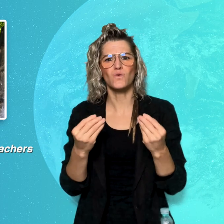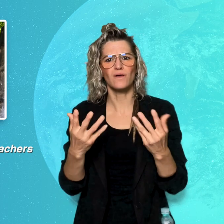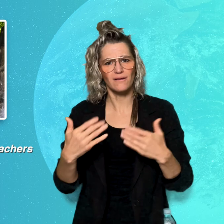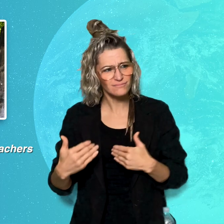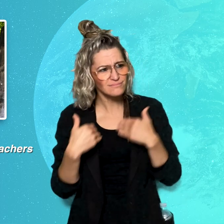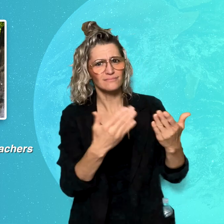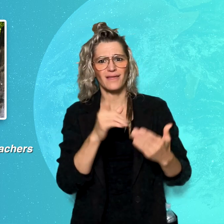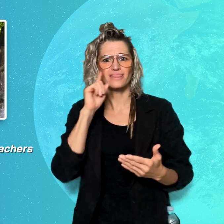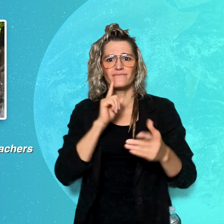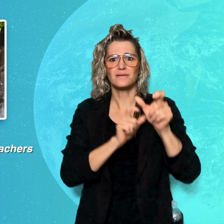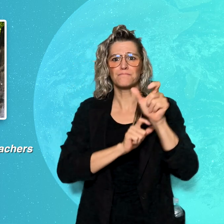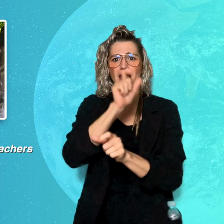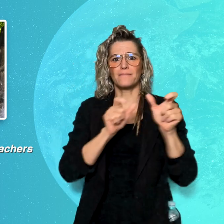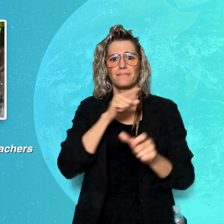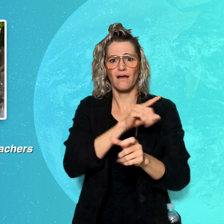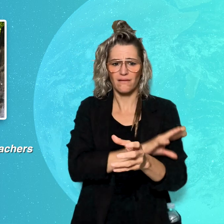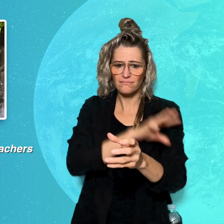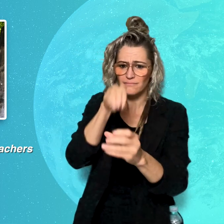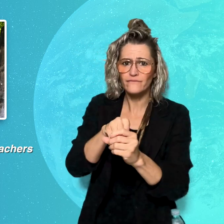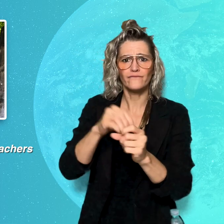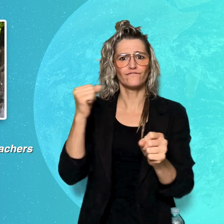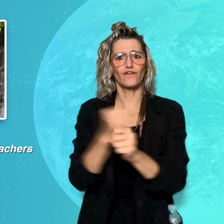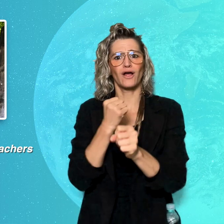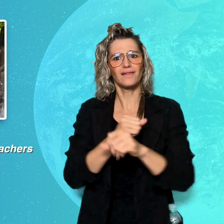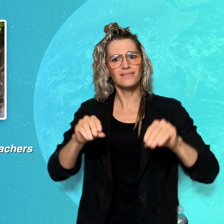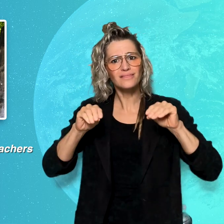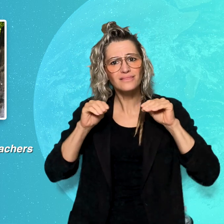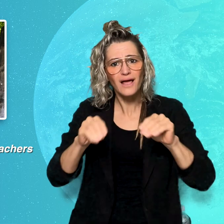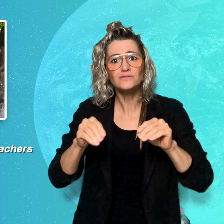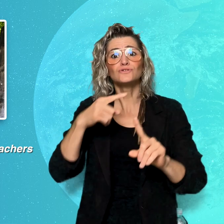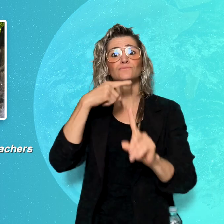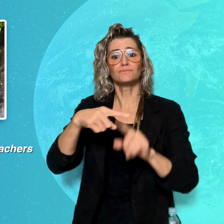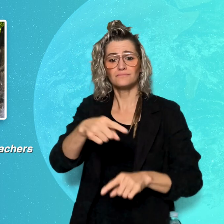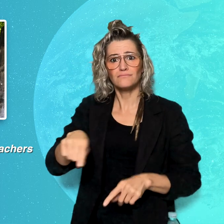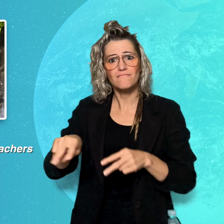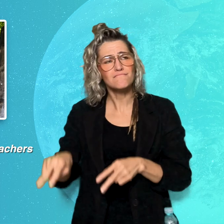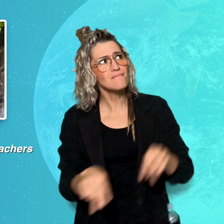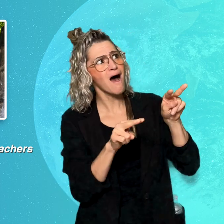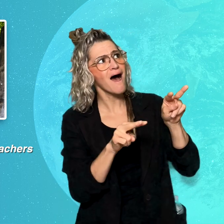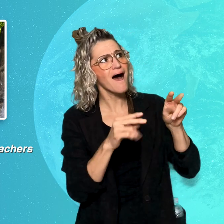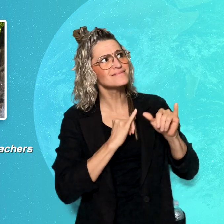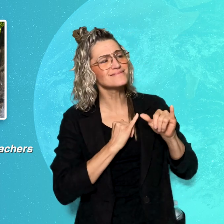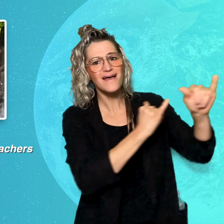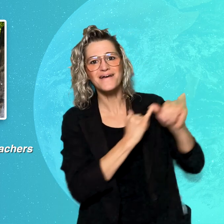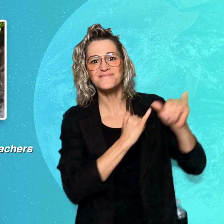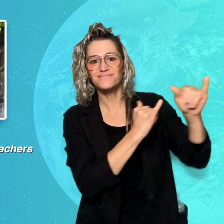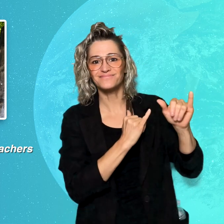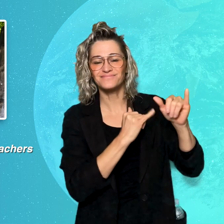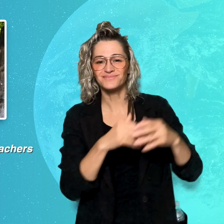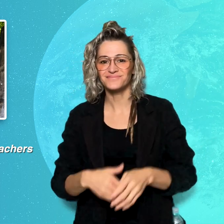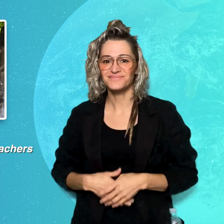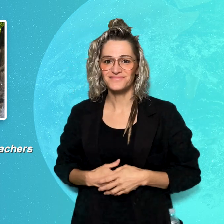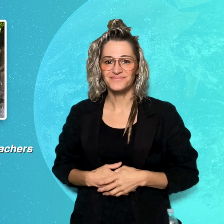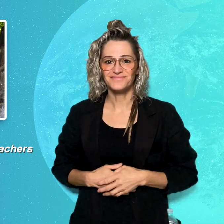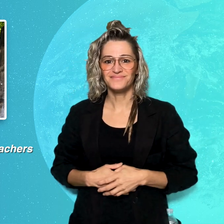Deaf people to become teachers and role models.